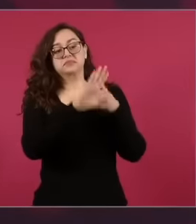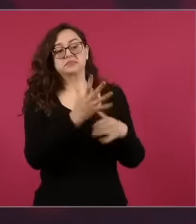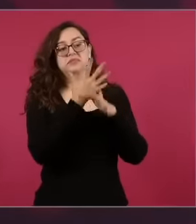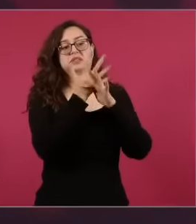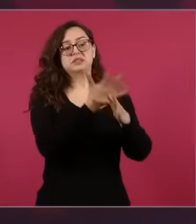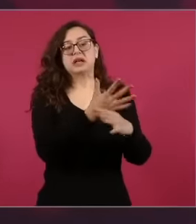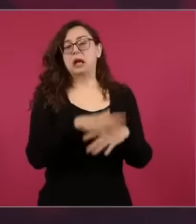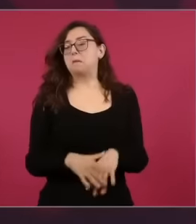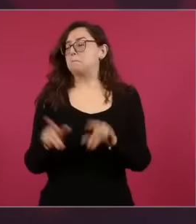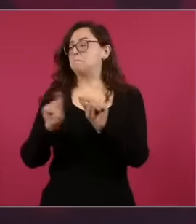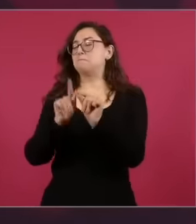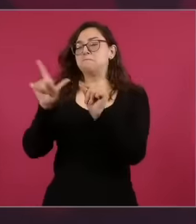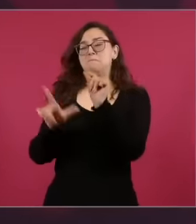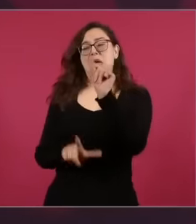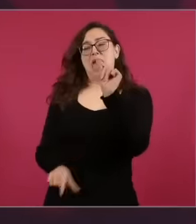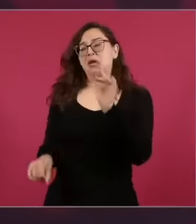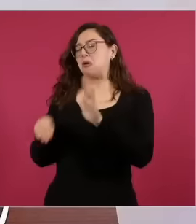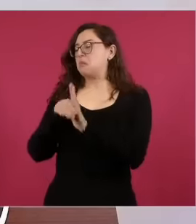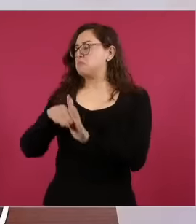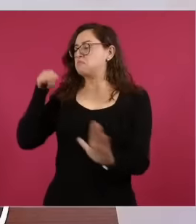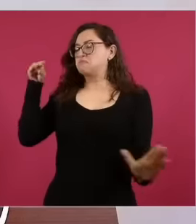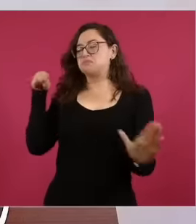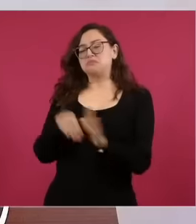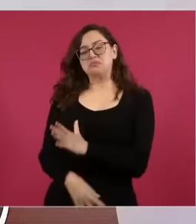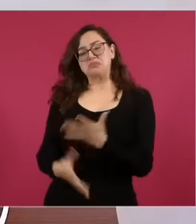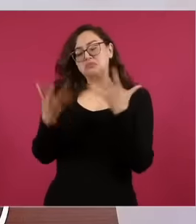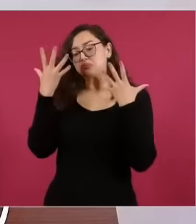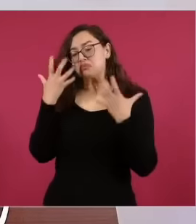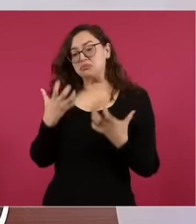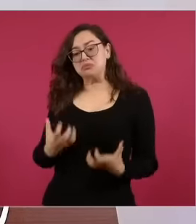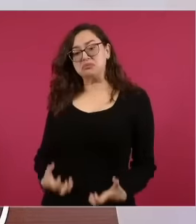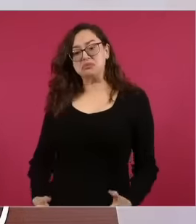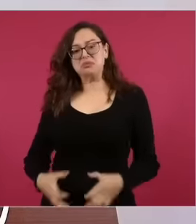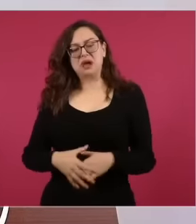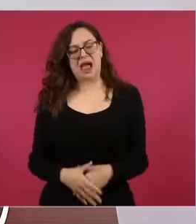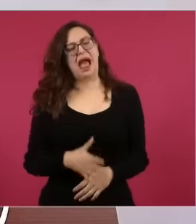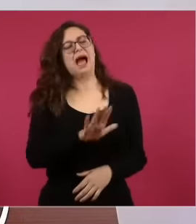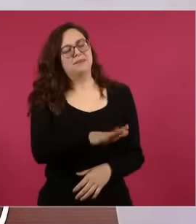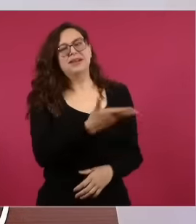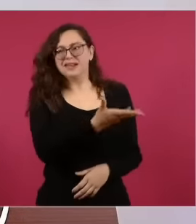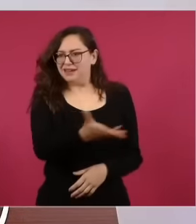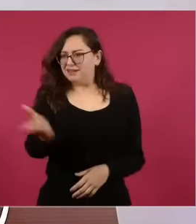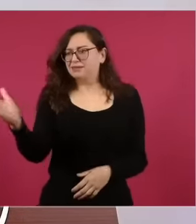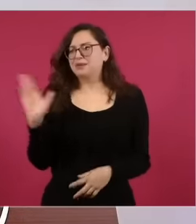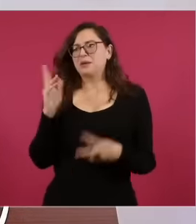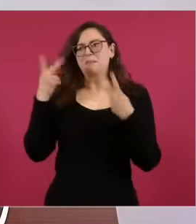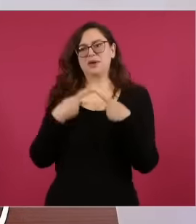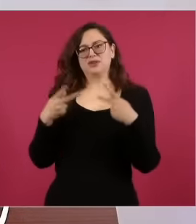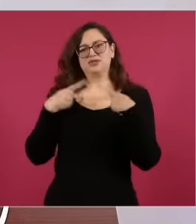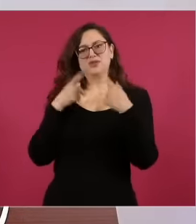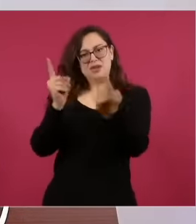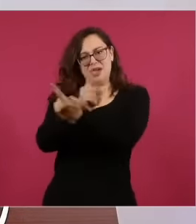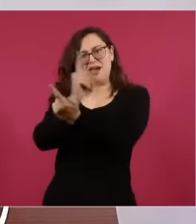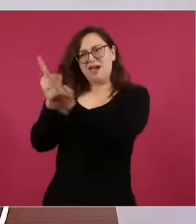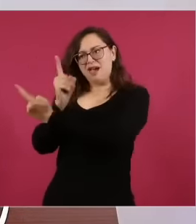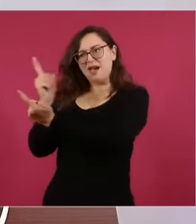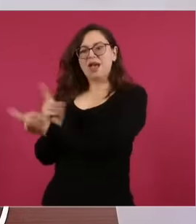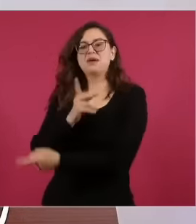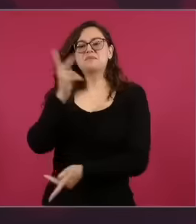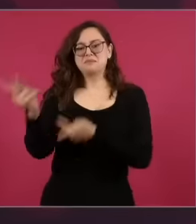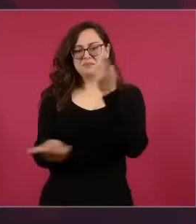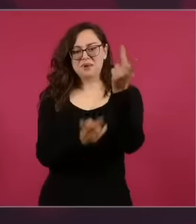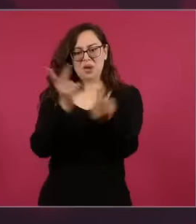people,